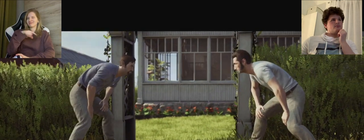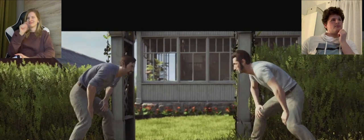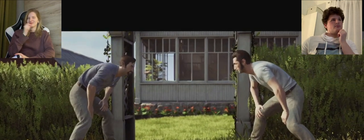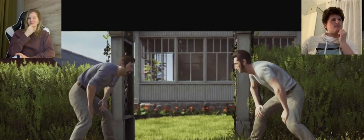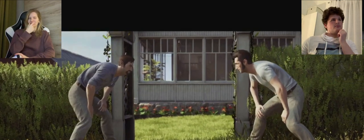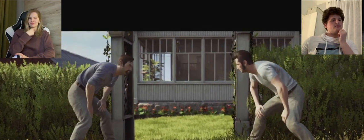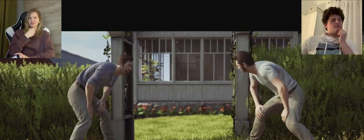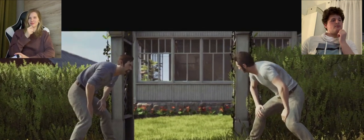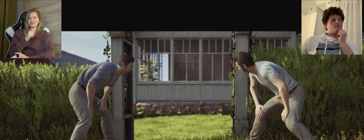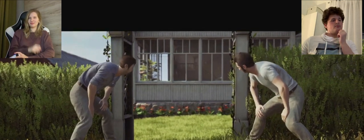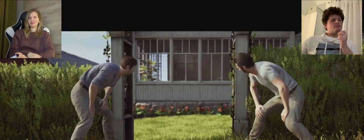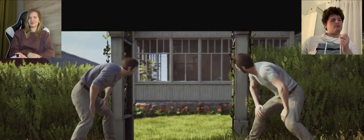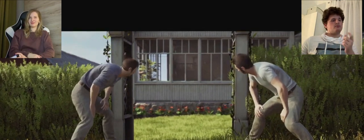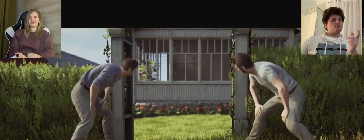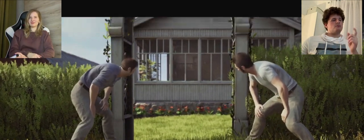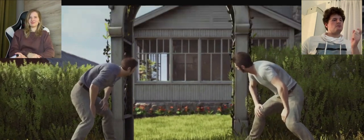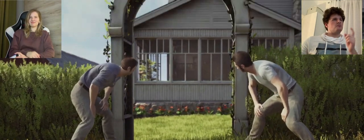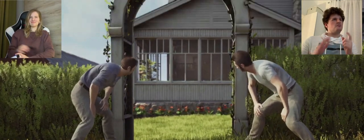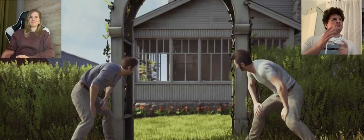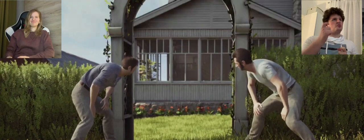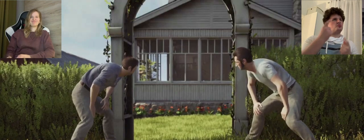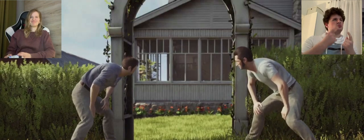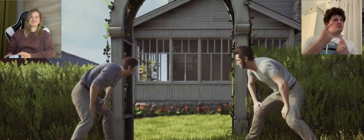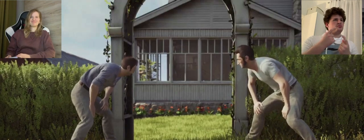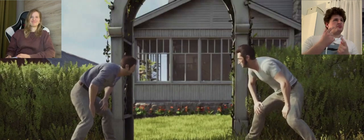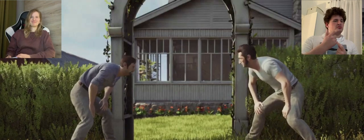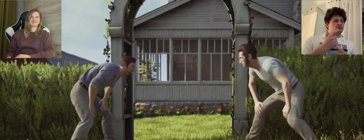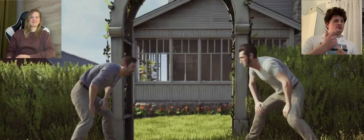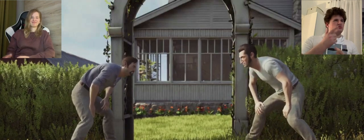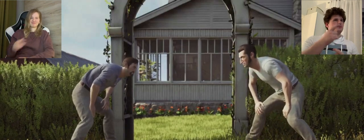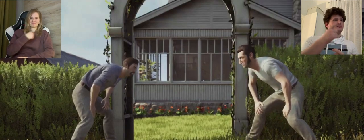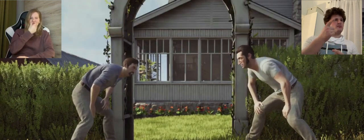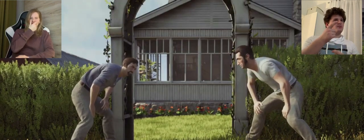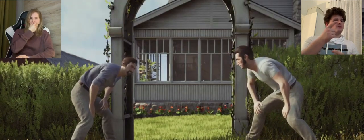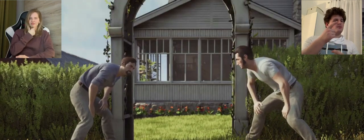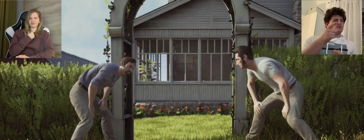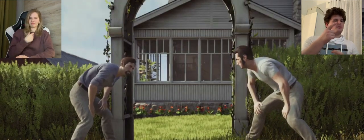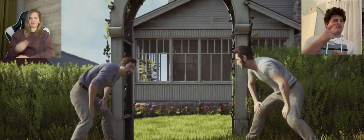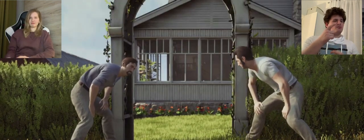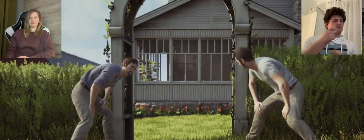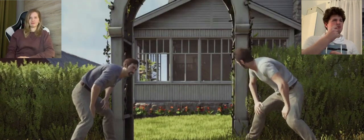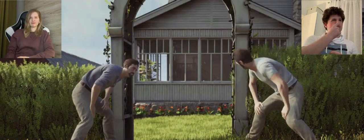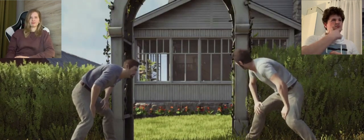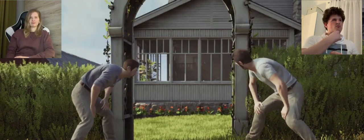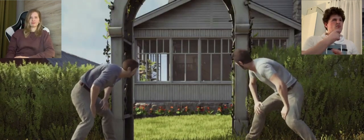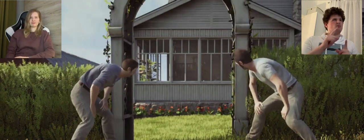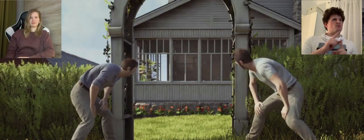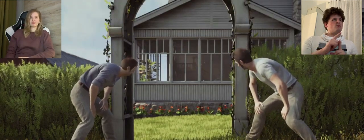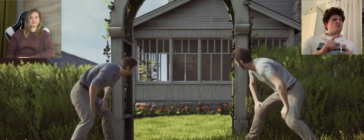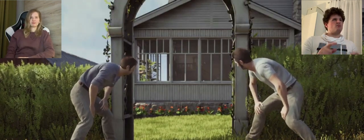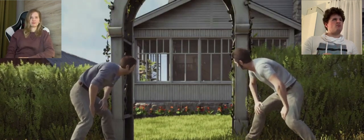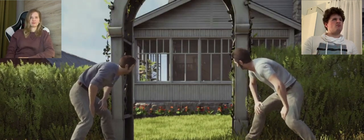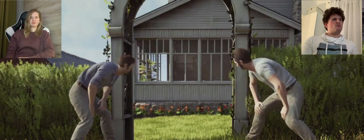K: I choose the options without a doubt Vin A: What do you think? Vin? well, I was also thinking K: I choose VIN